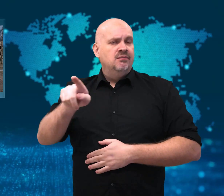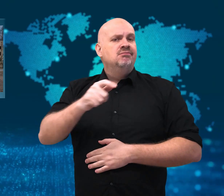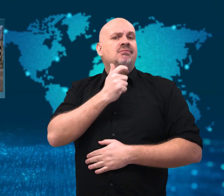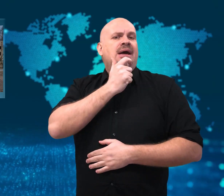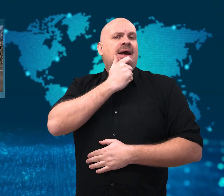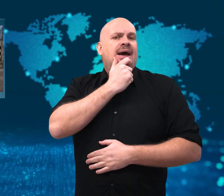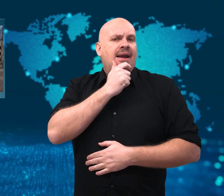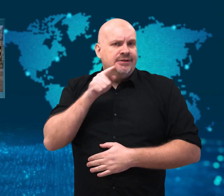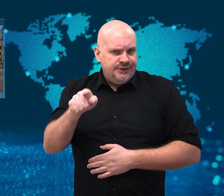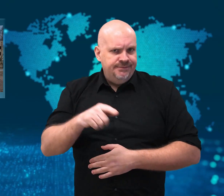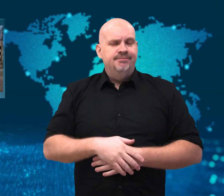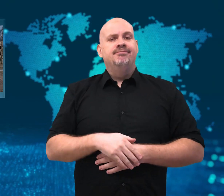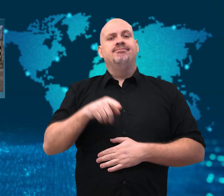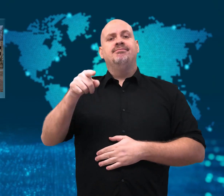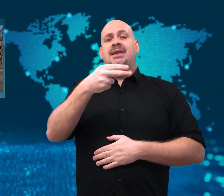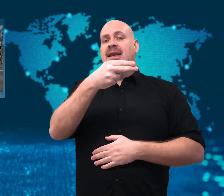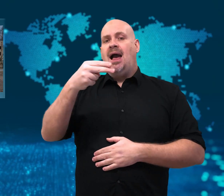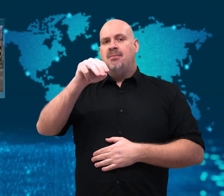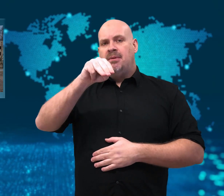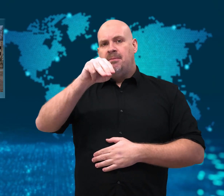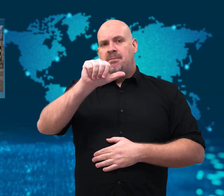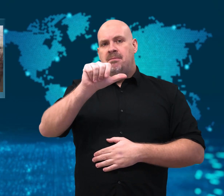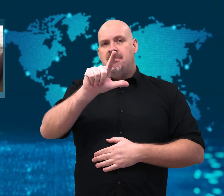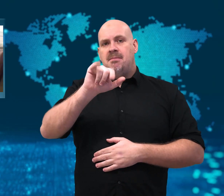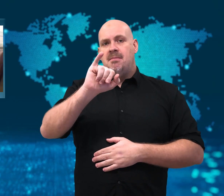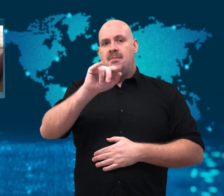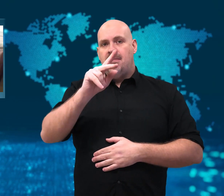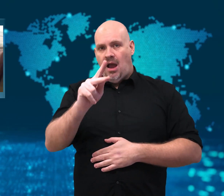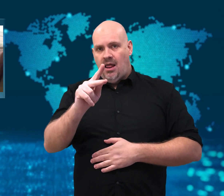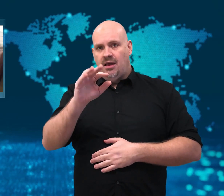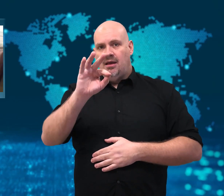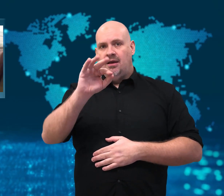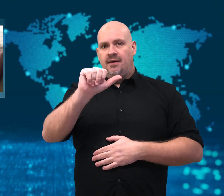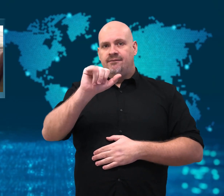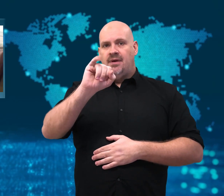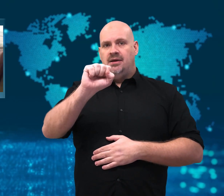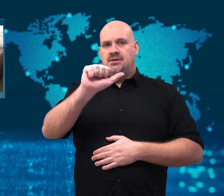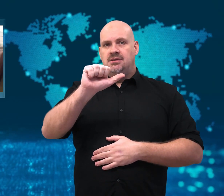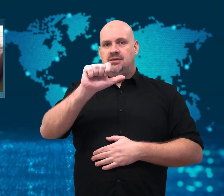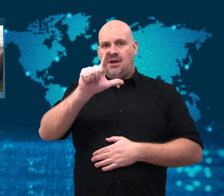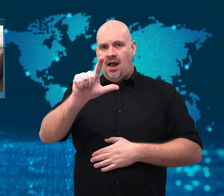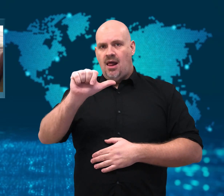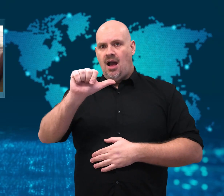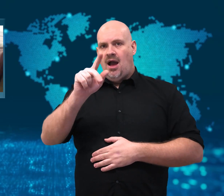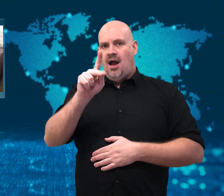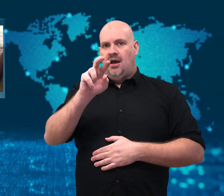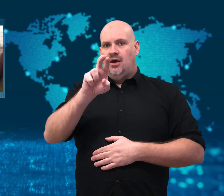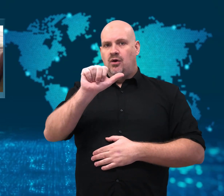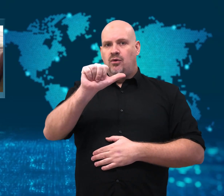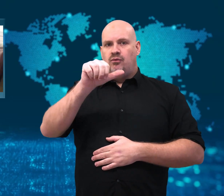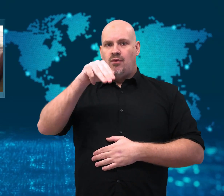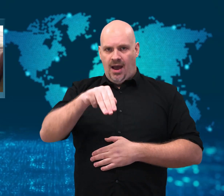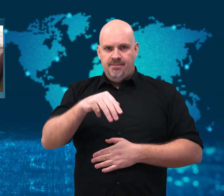entered a synagogue in Texas with a gun and took four people